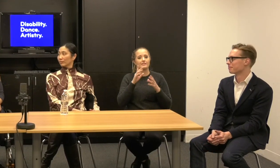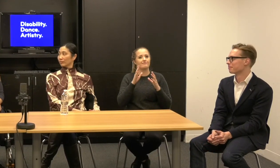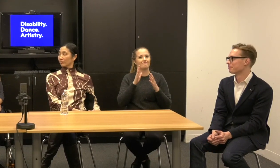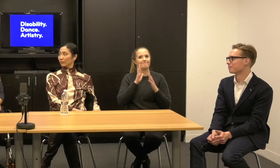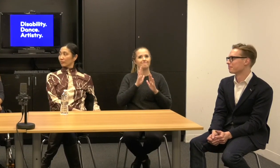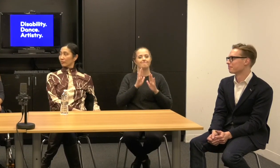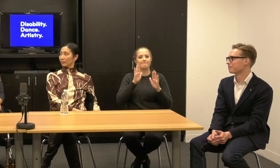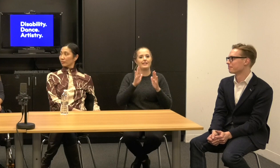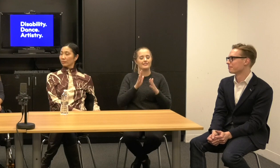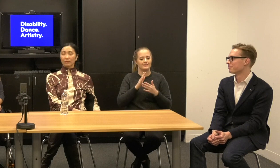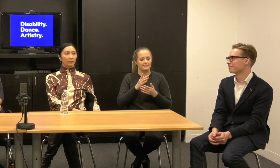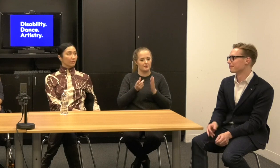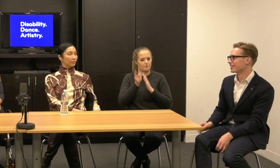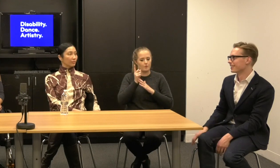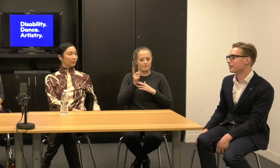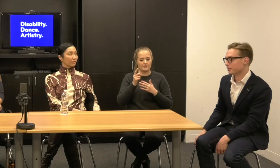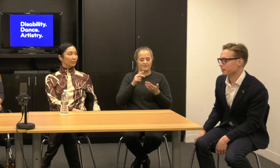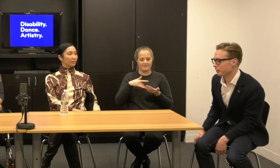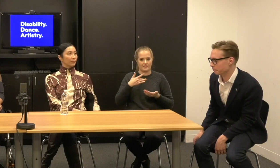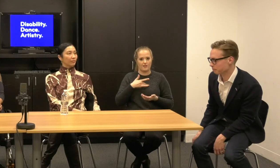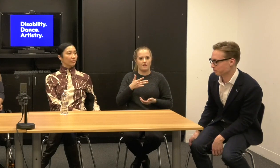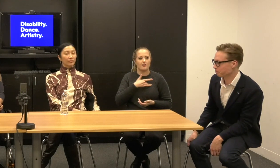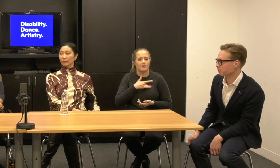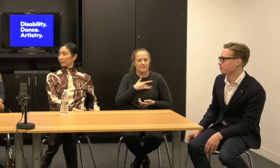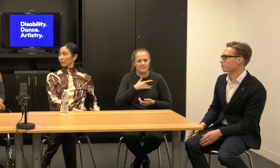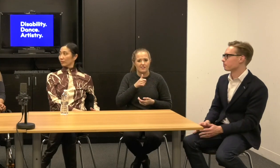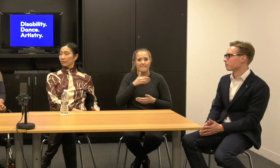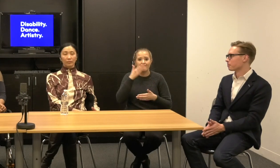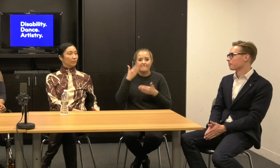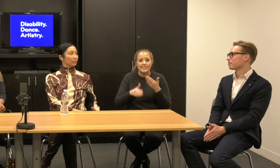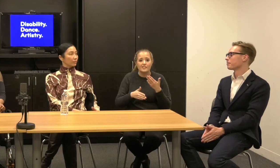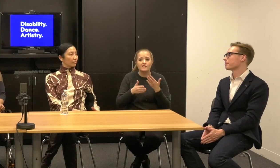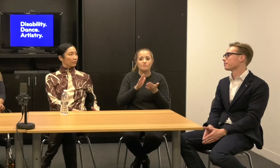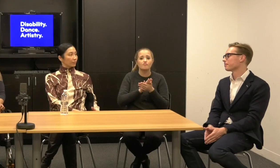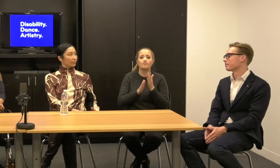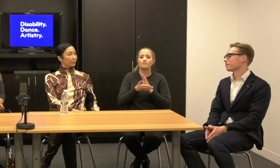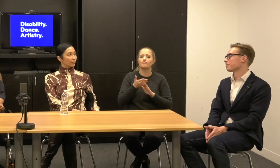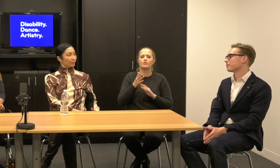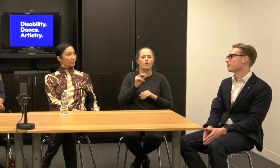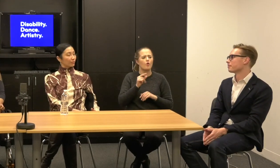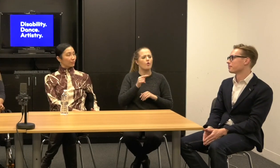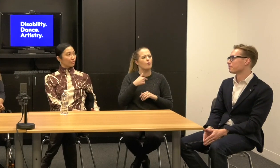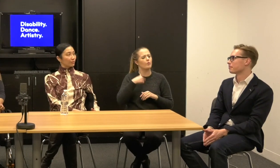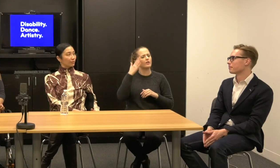say it's not the end because we know that you will continue to lead us and, um, and